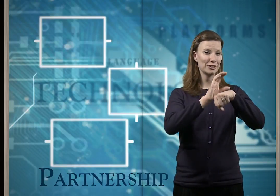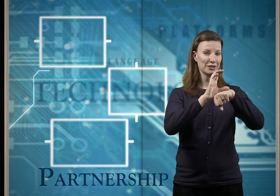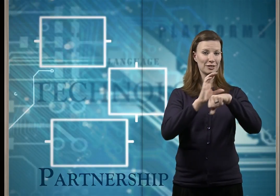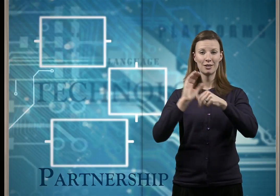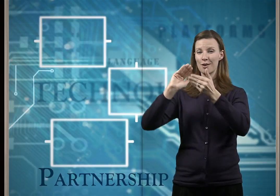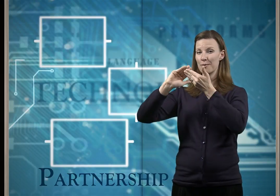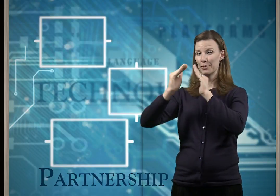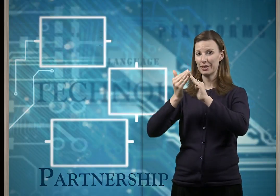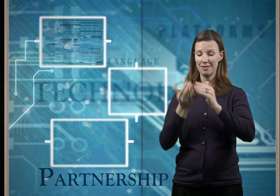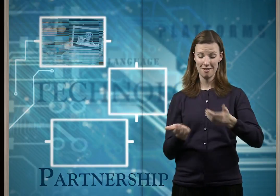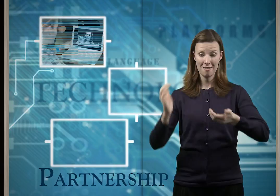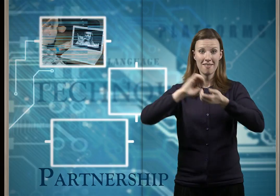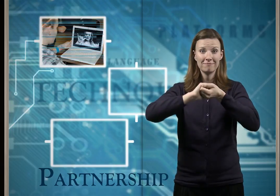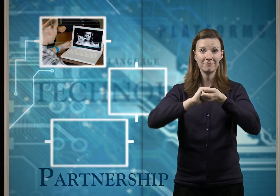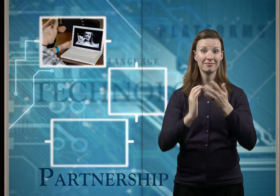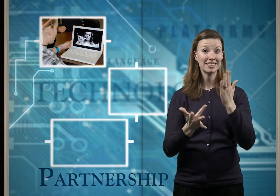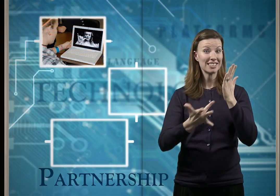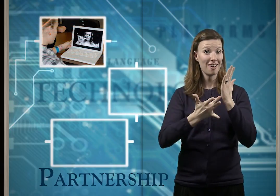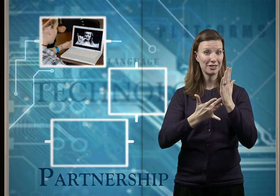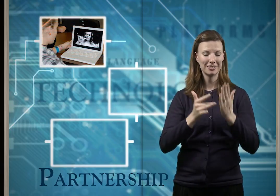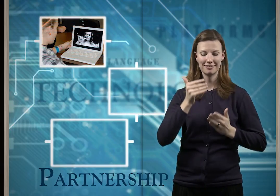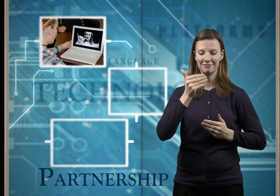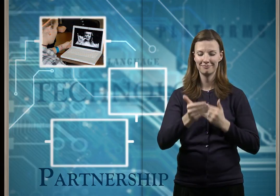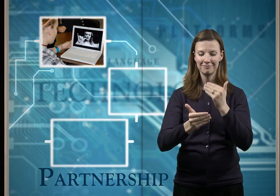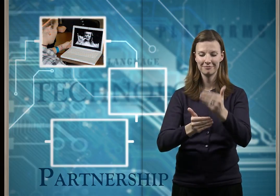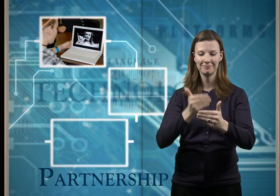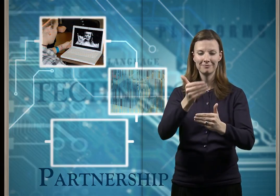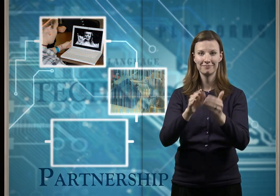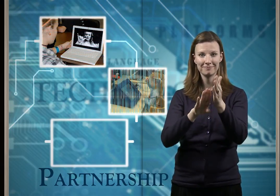The Church, in partnership with the community has the ability to bring even greater progress